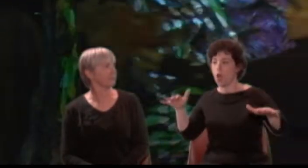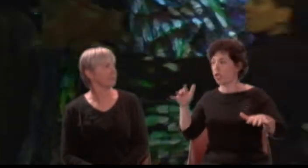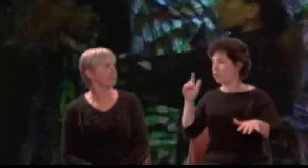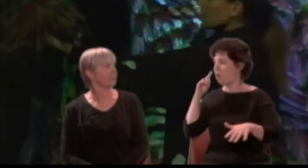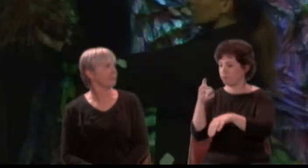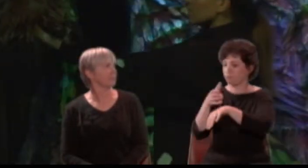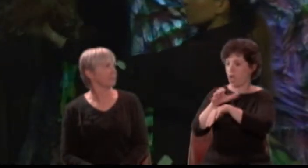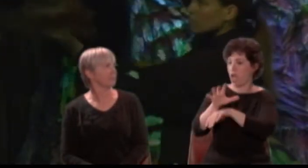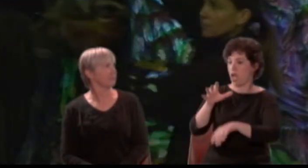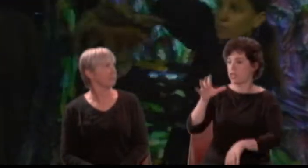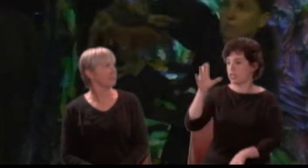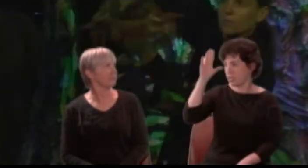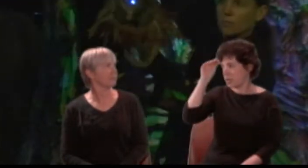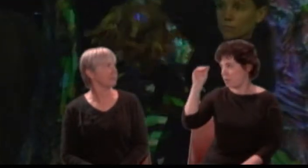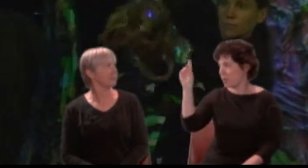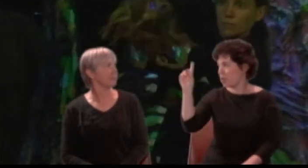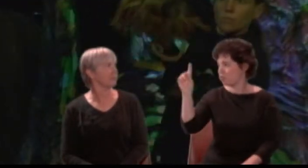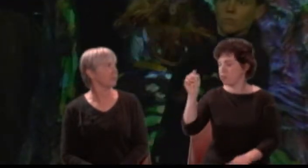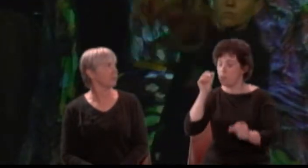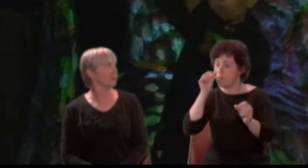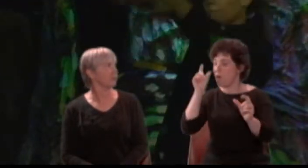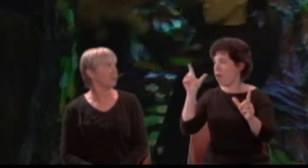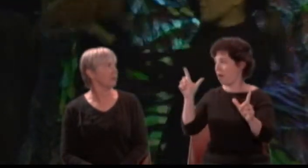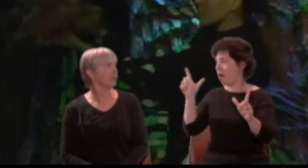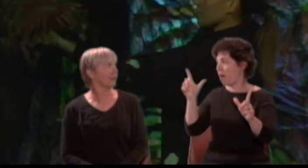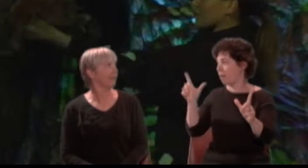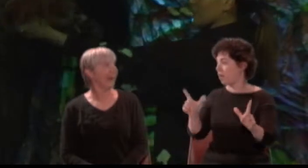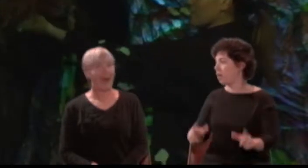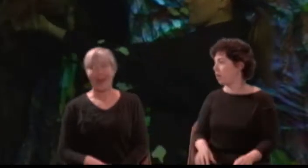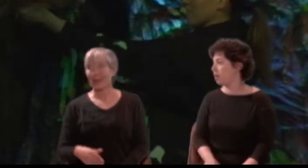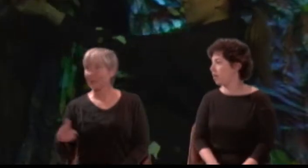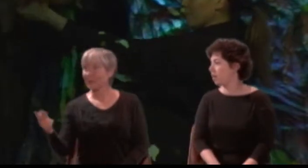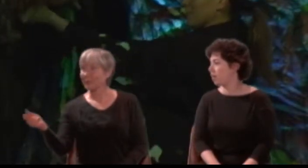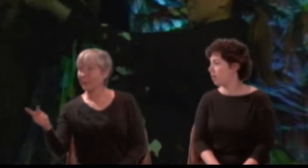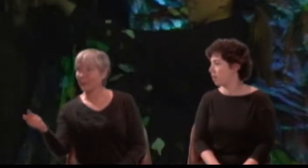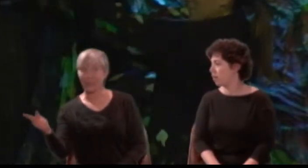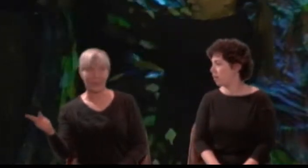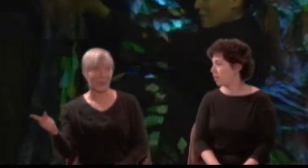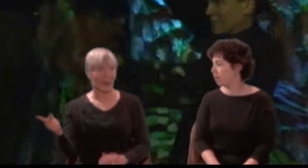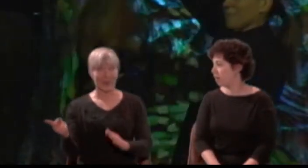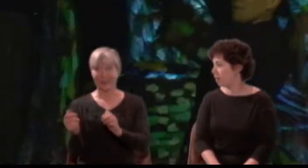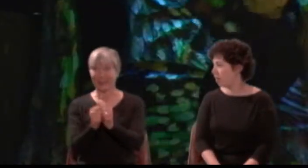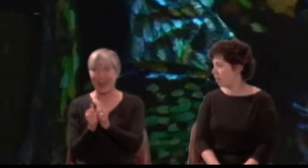Puck: Then will two at once woo one; That must needs be sport alone; Ha!